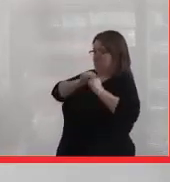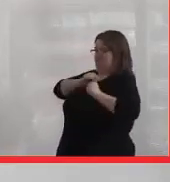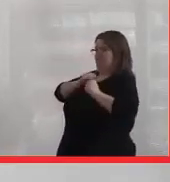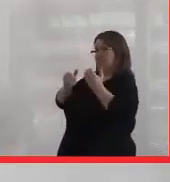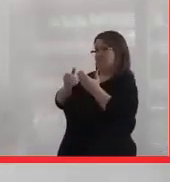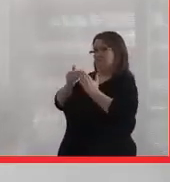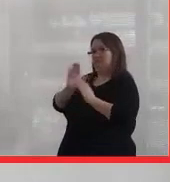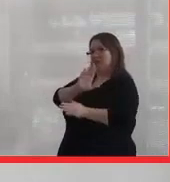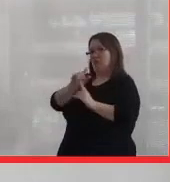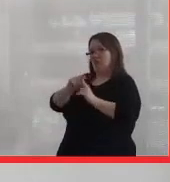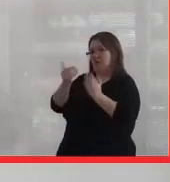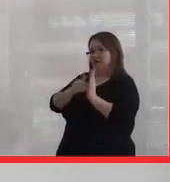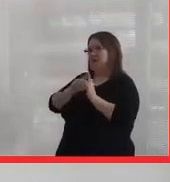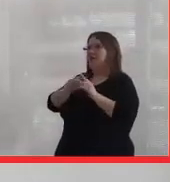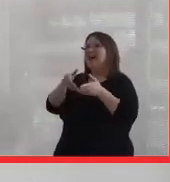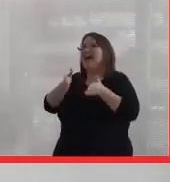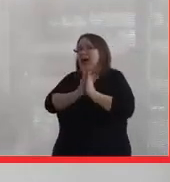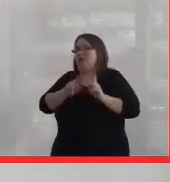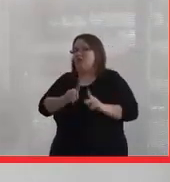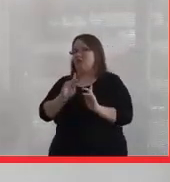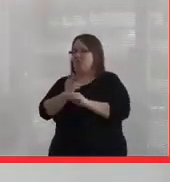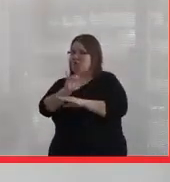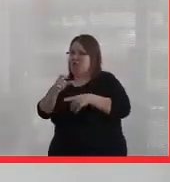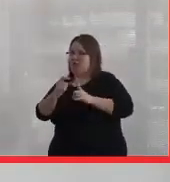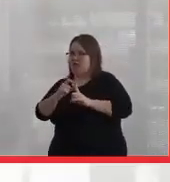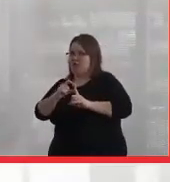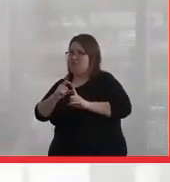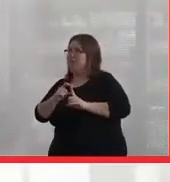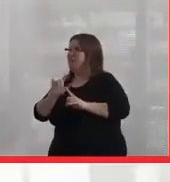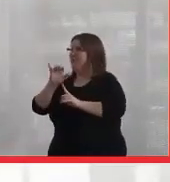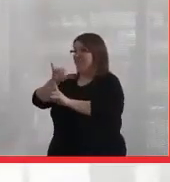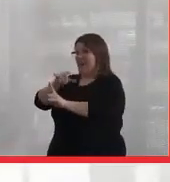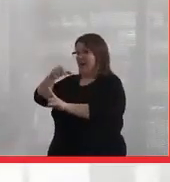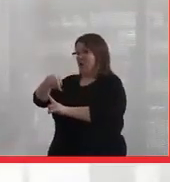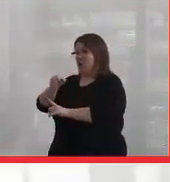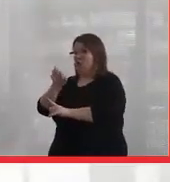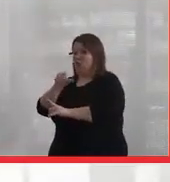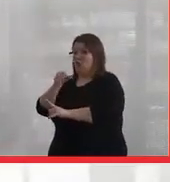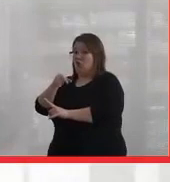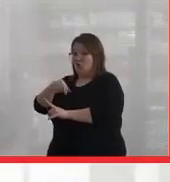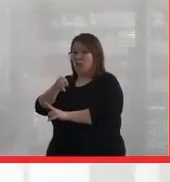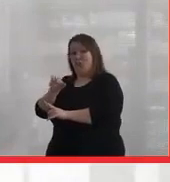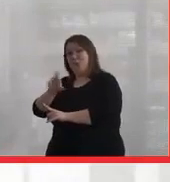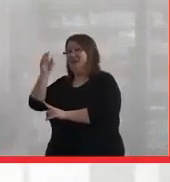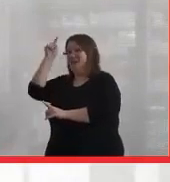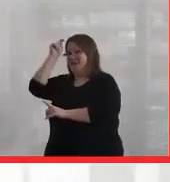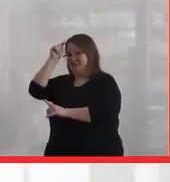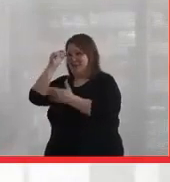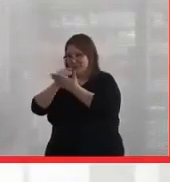But I asked permission to use that term. But I took my queer theories course, and my professor was Catherine McKittrick.